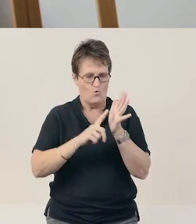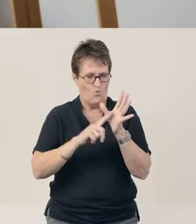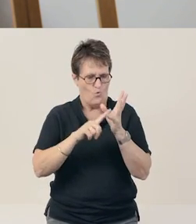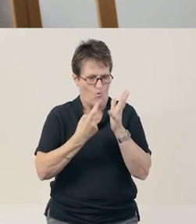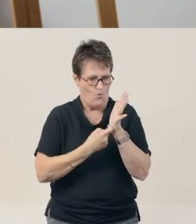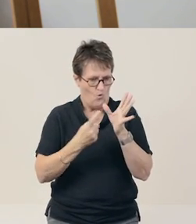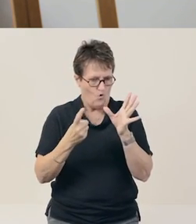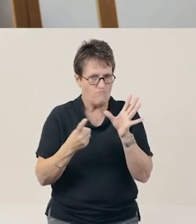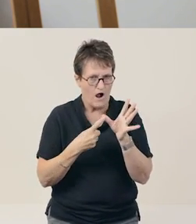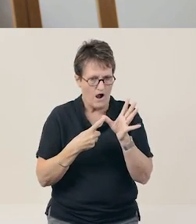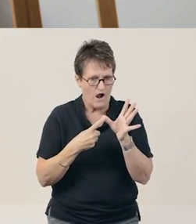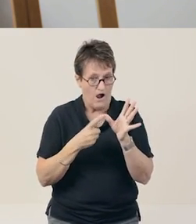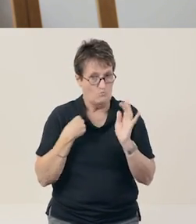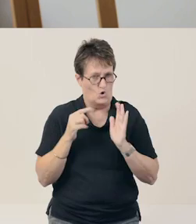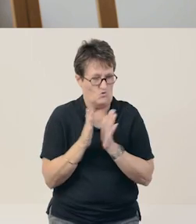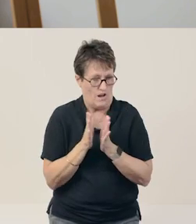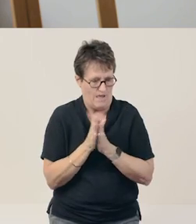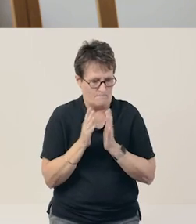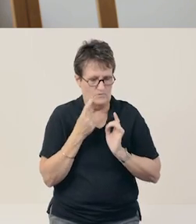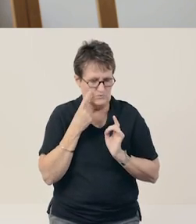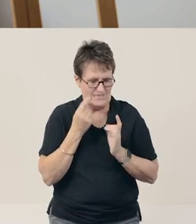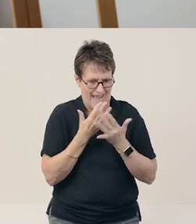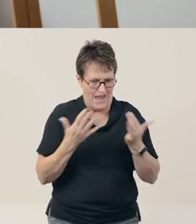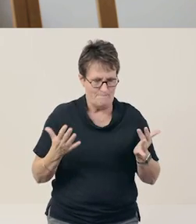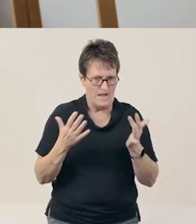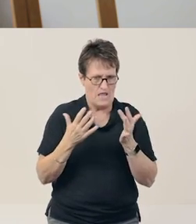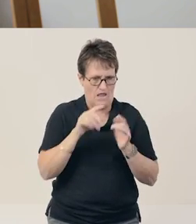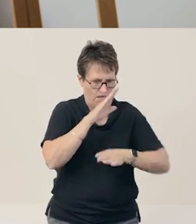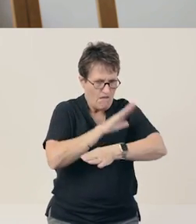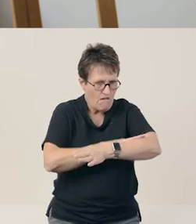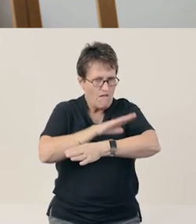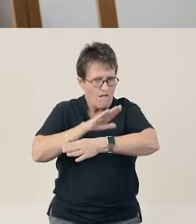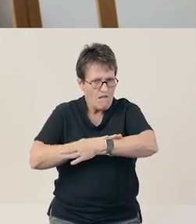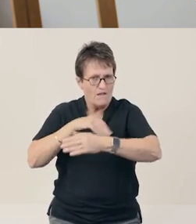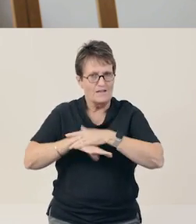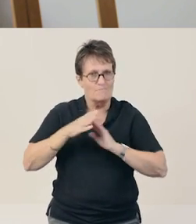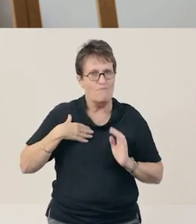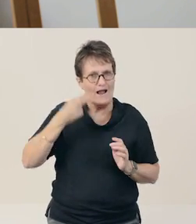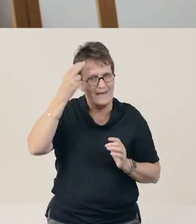I'm going to clap my name, to see how many syllables there are, 1 or 2.